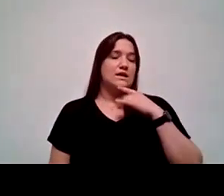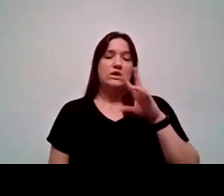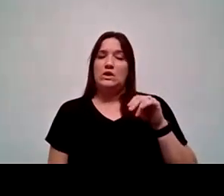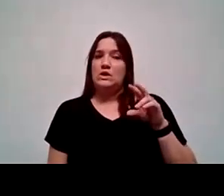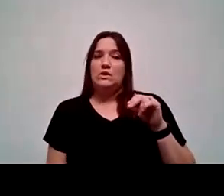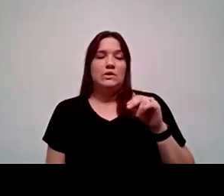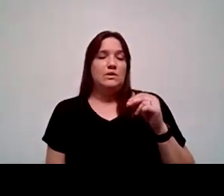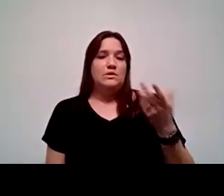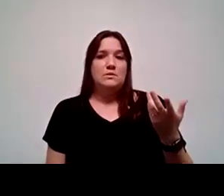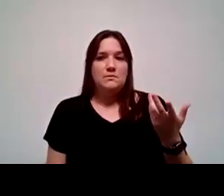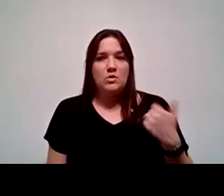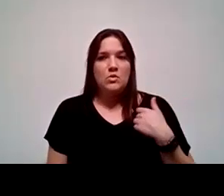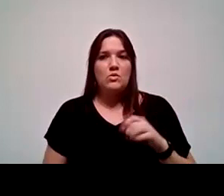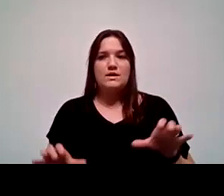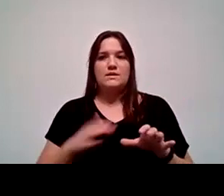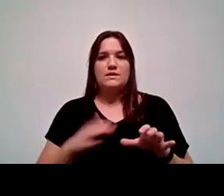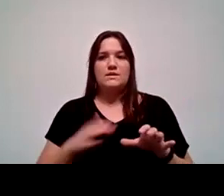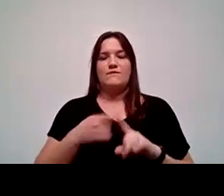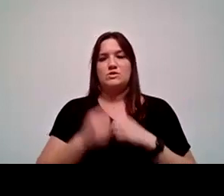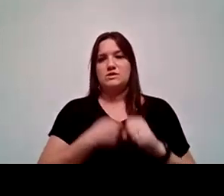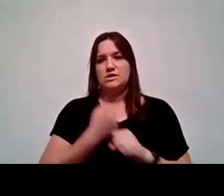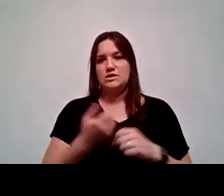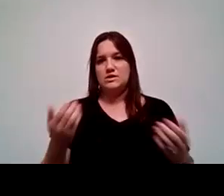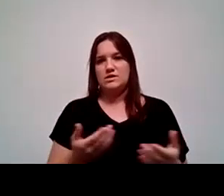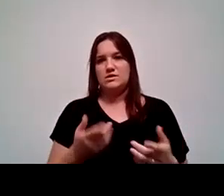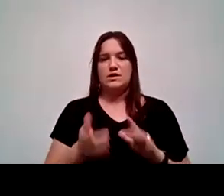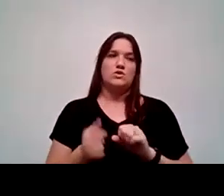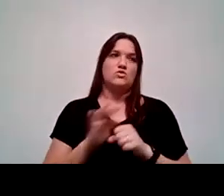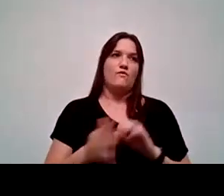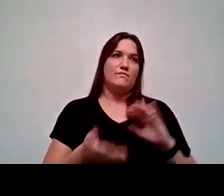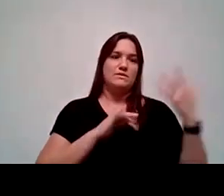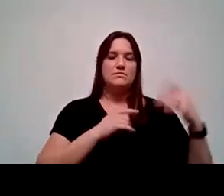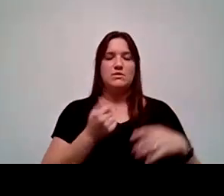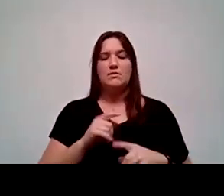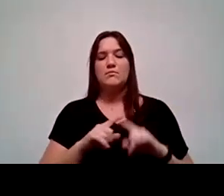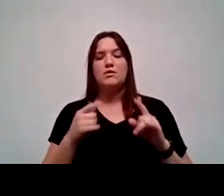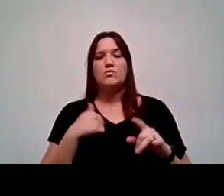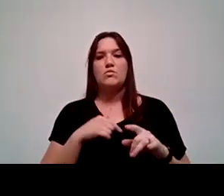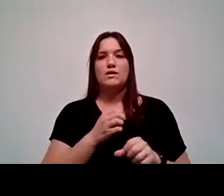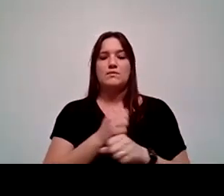So well, we did my first year here, then Covid interrupted a little bit, is we created what was called